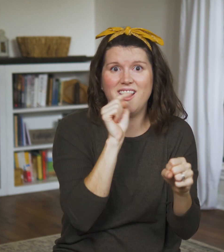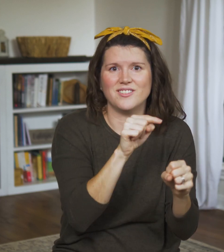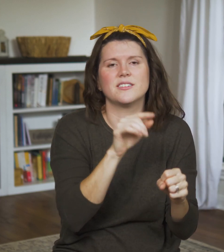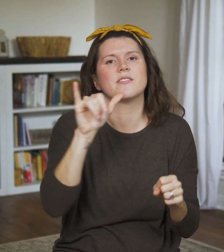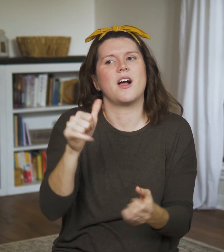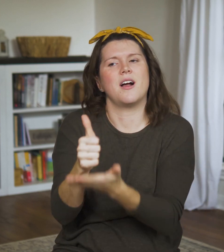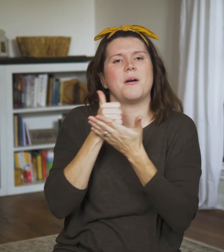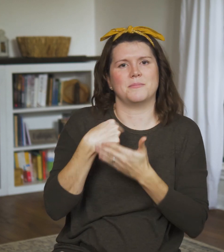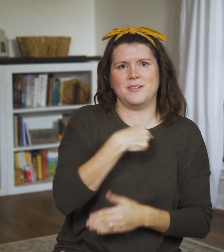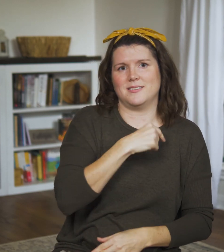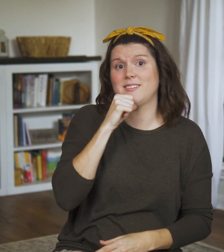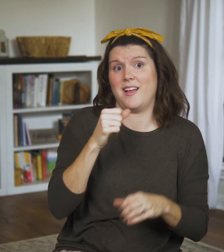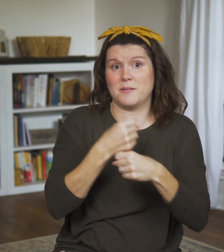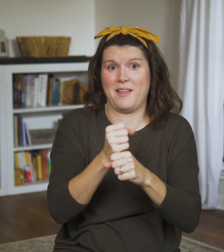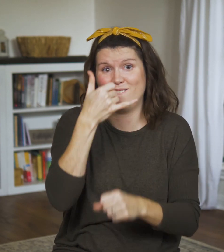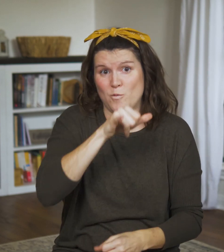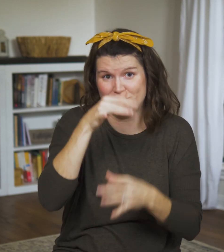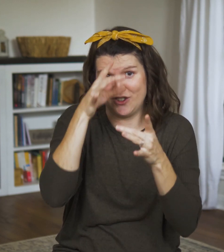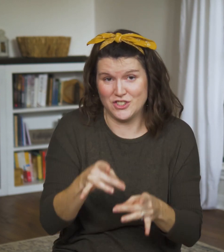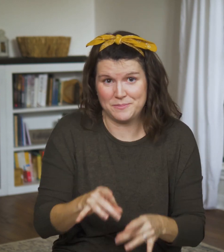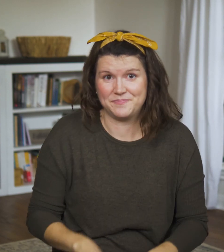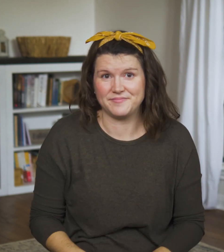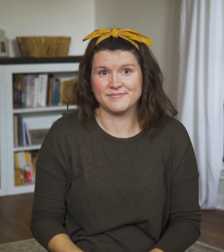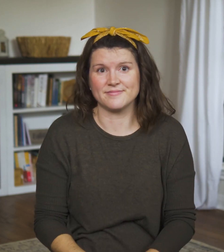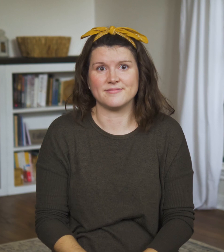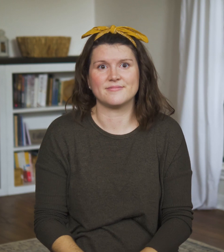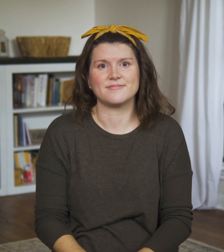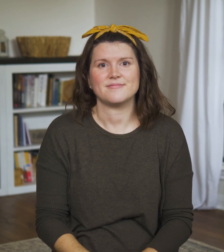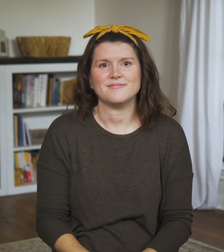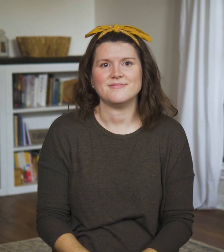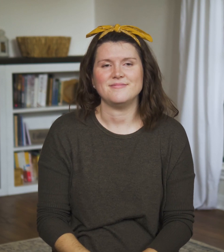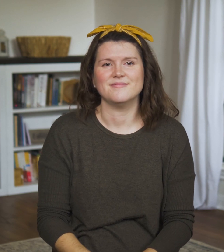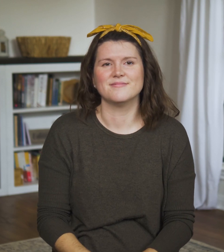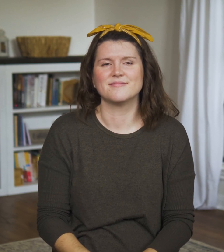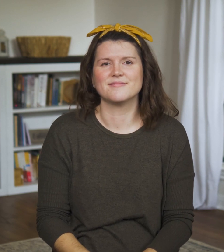Women may have felt disrespected when that happened,